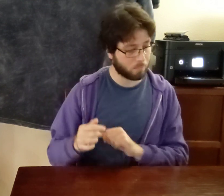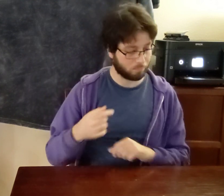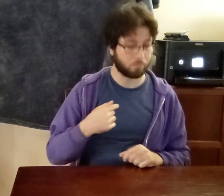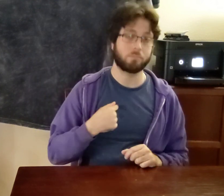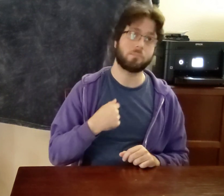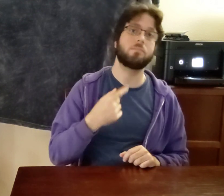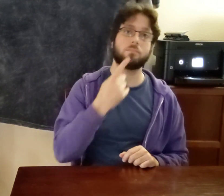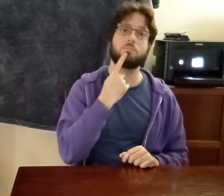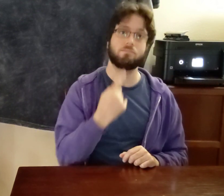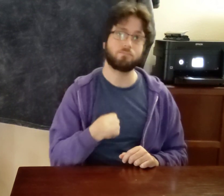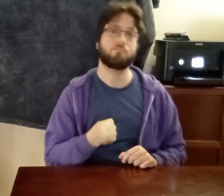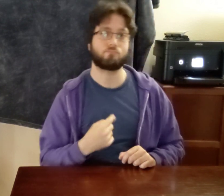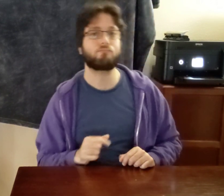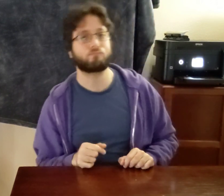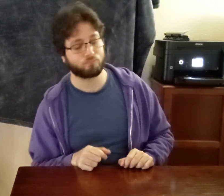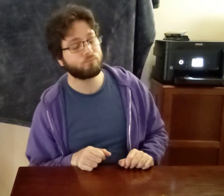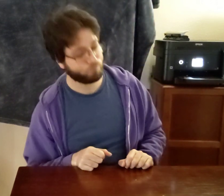I TELL-you